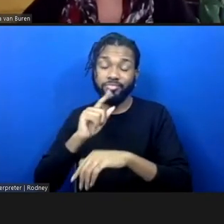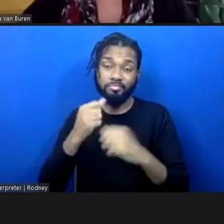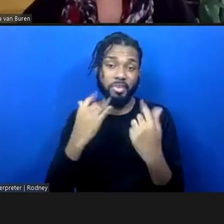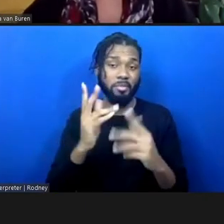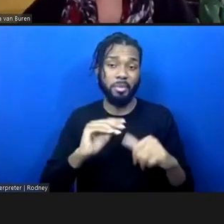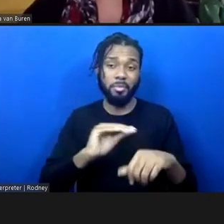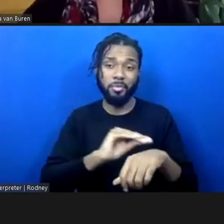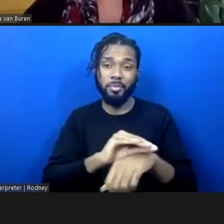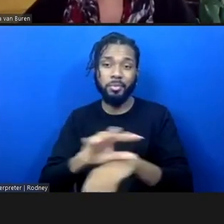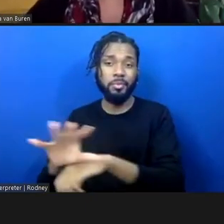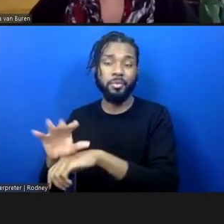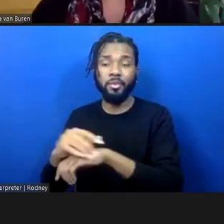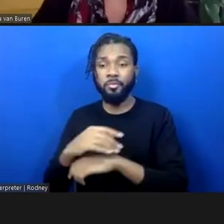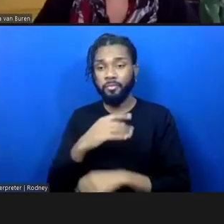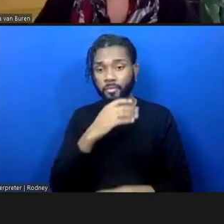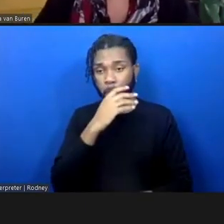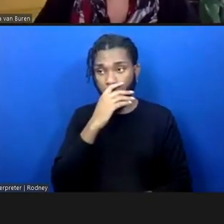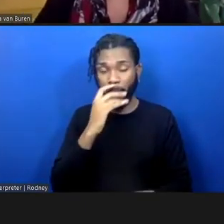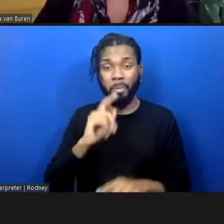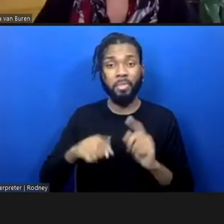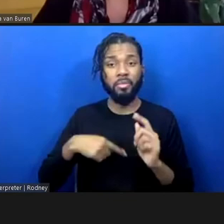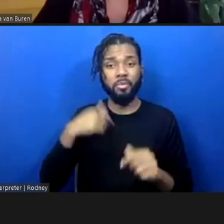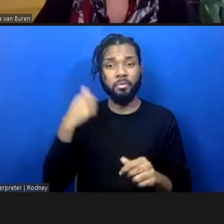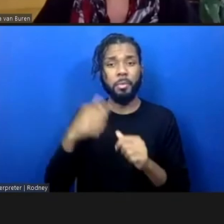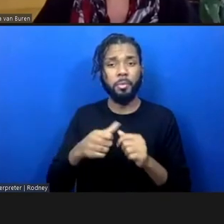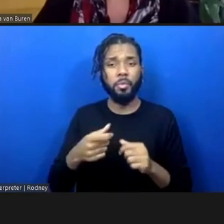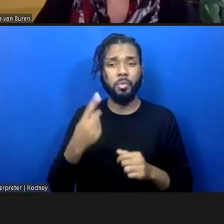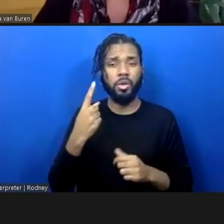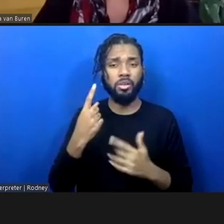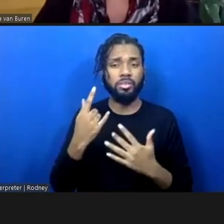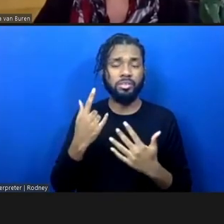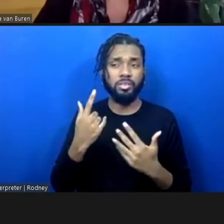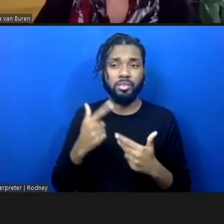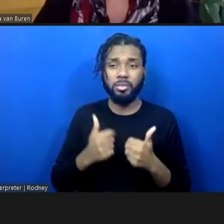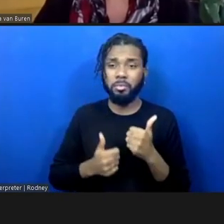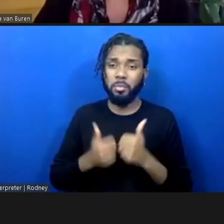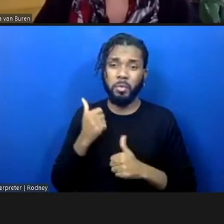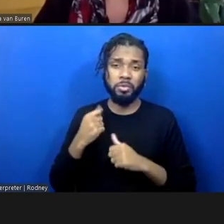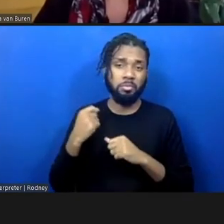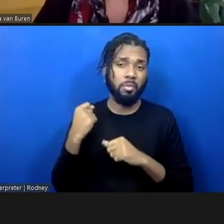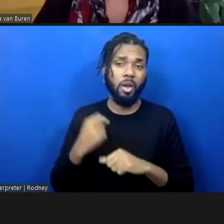I remember one of the many powerful things she says, but one thing I